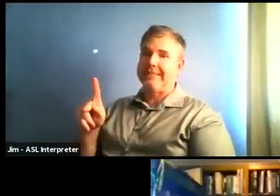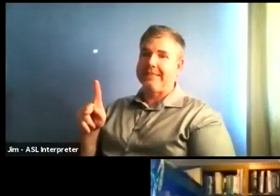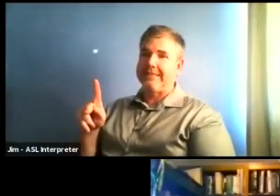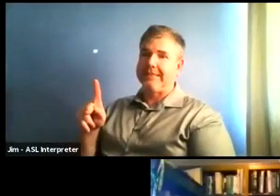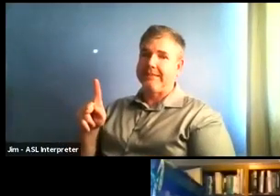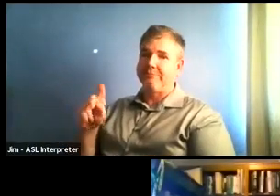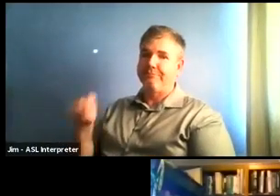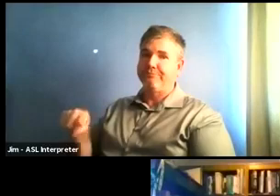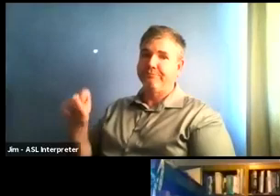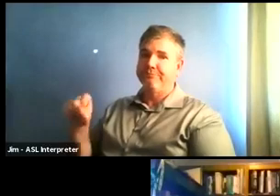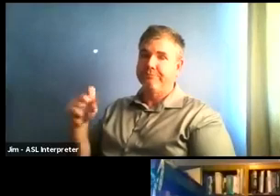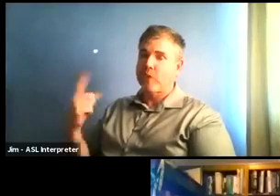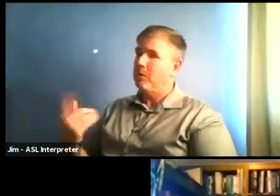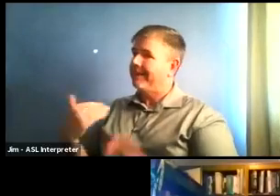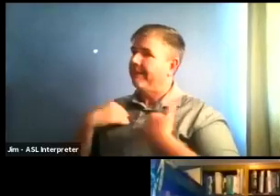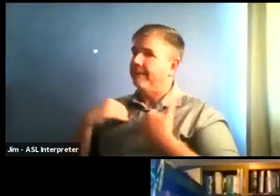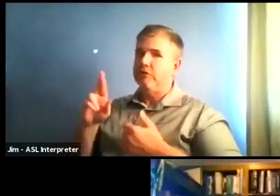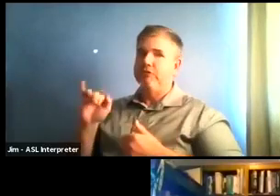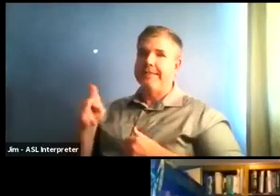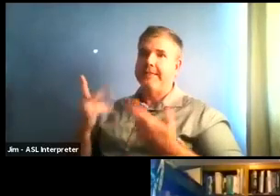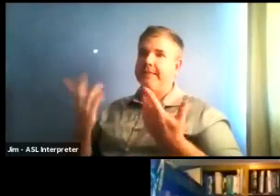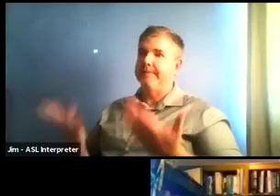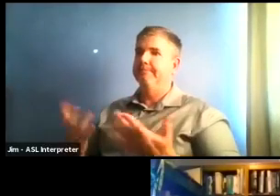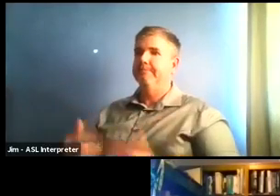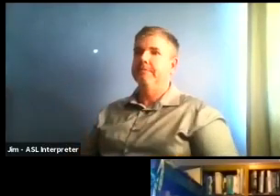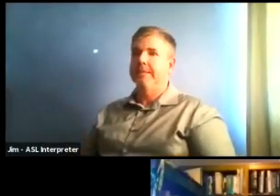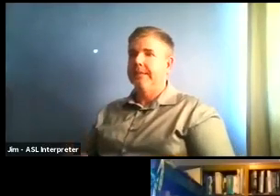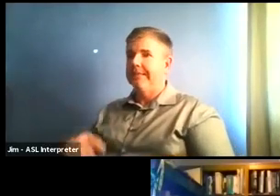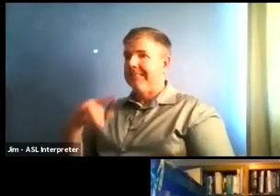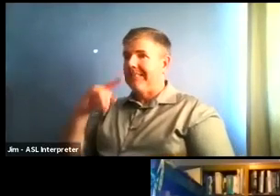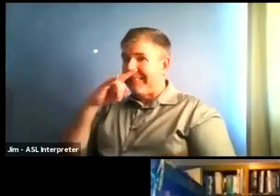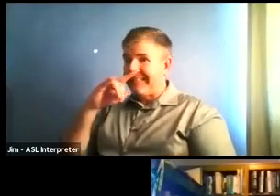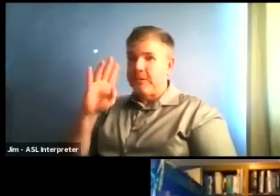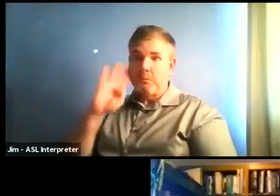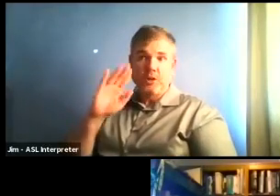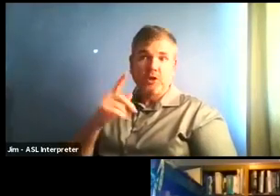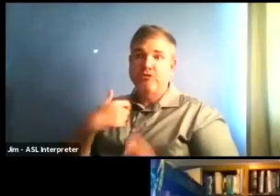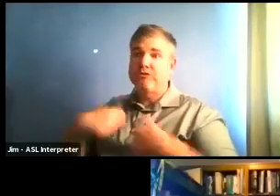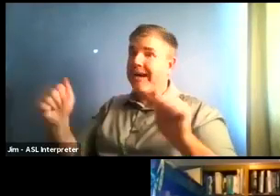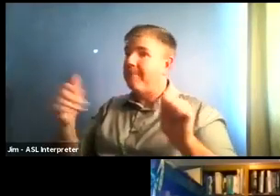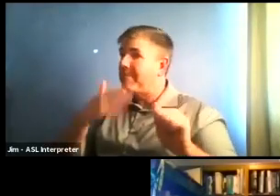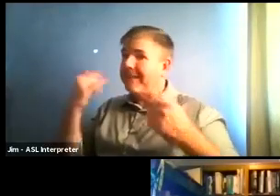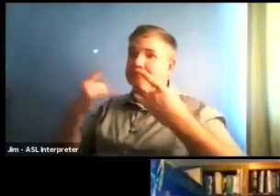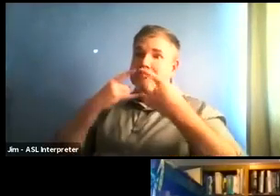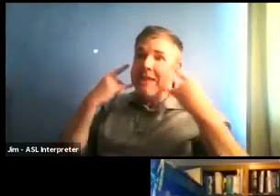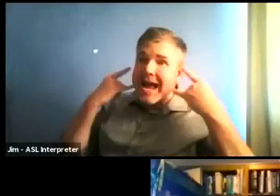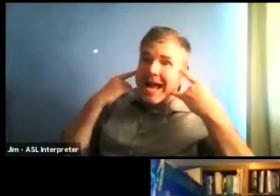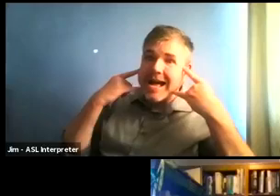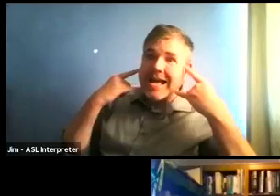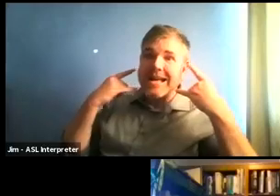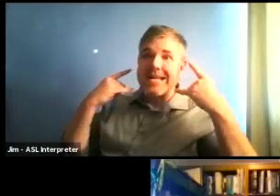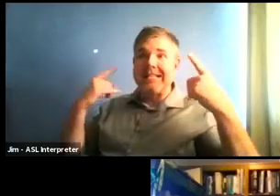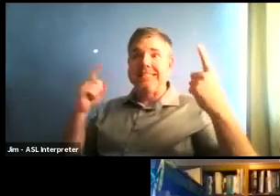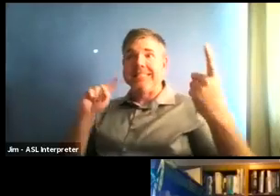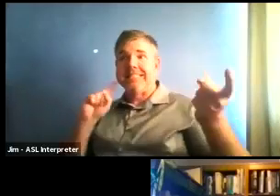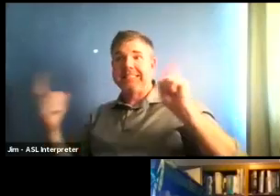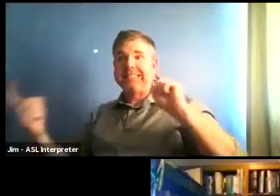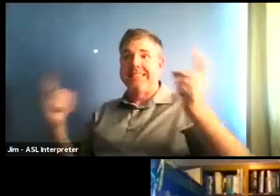sure, physical and social distance and facial coverings. But when you're exercising especially, that's also hard. And so there will be risks.